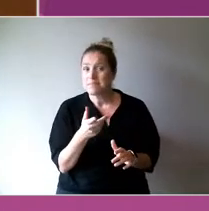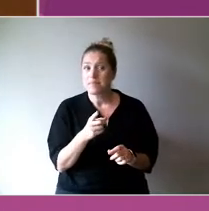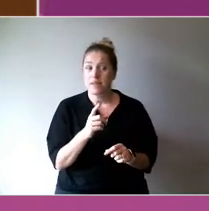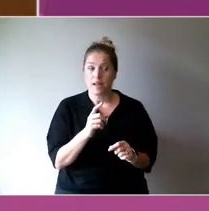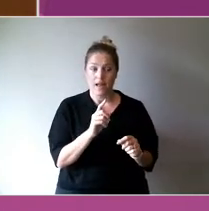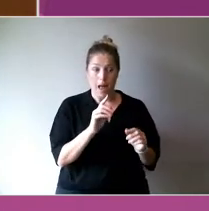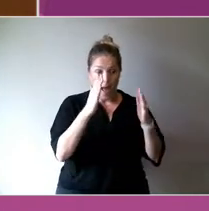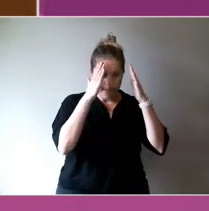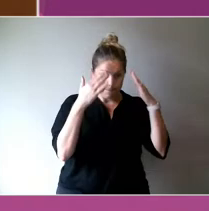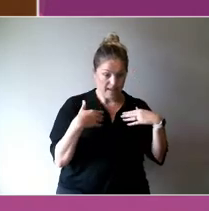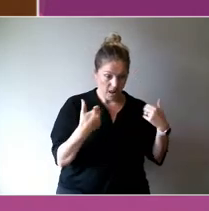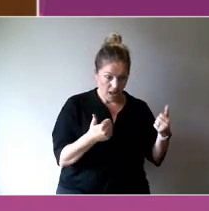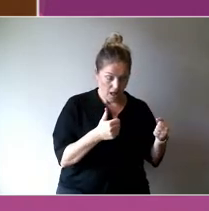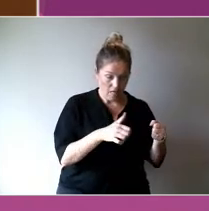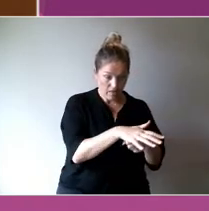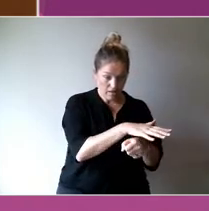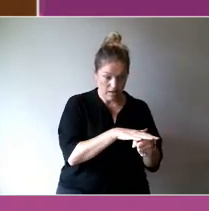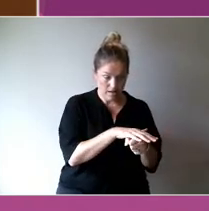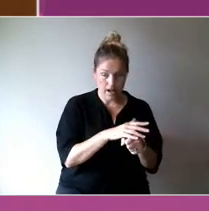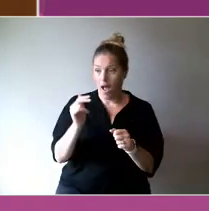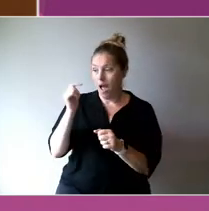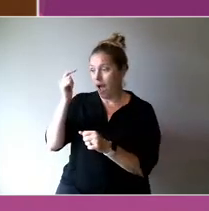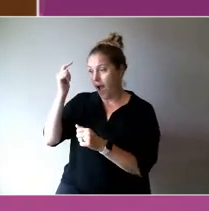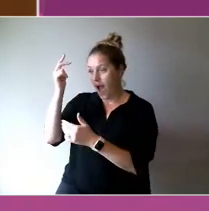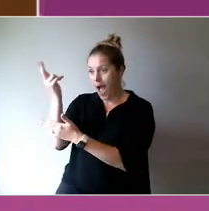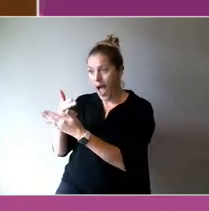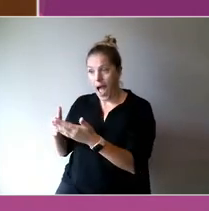In fact, we have some systemic problems.